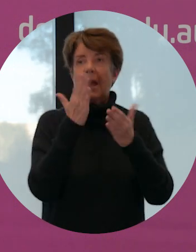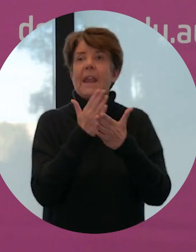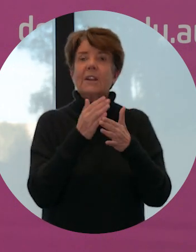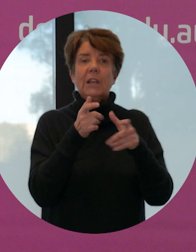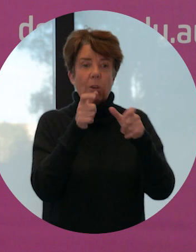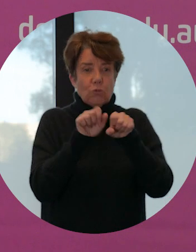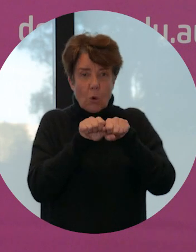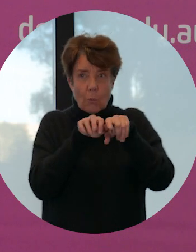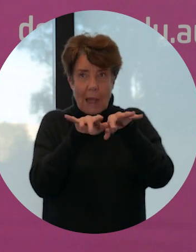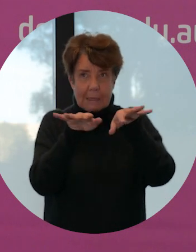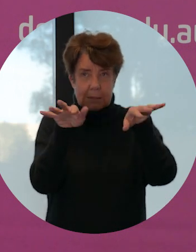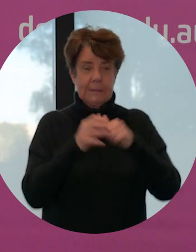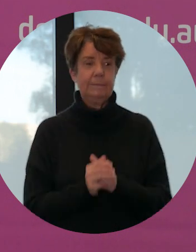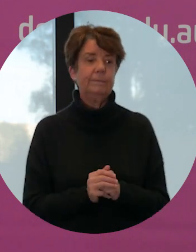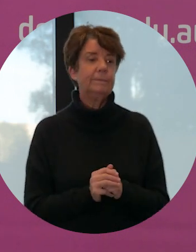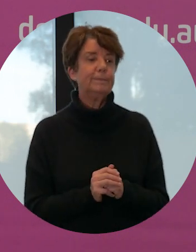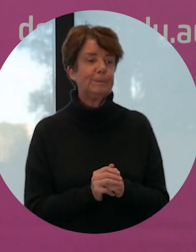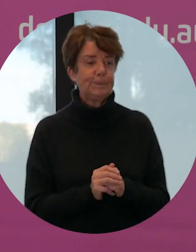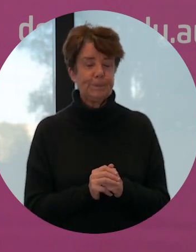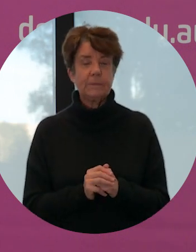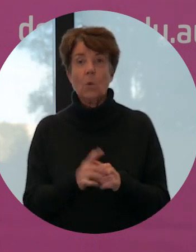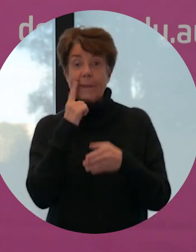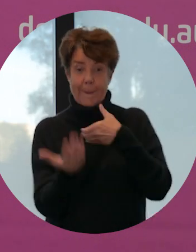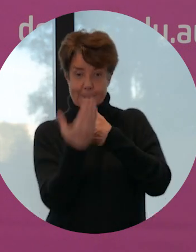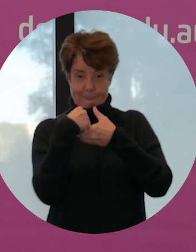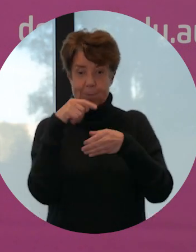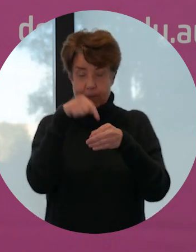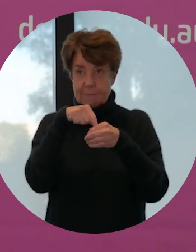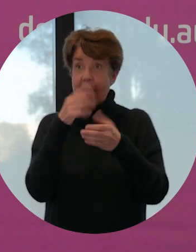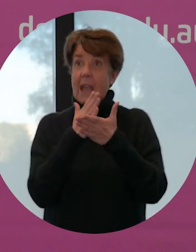In addition, we discovered that encapsulation actually enhances